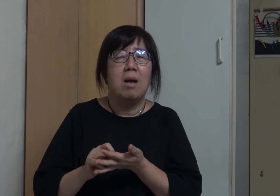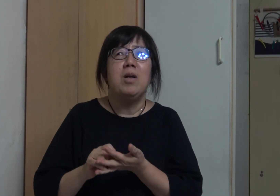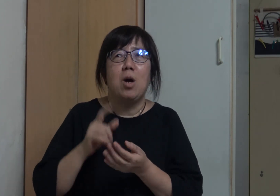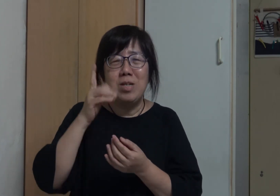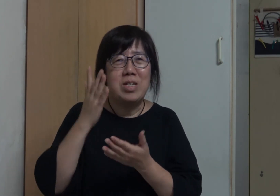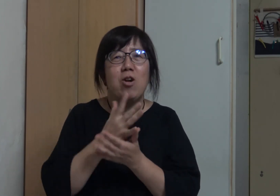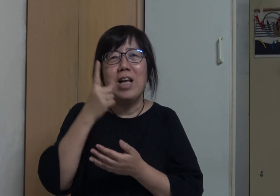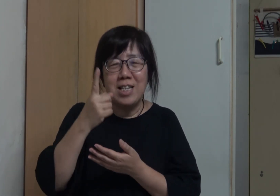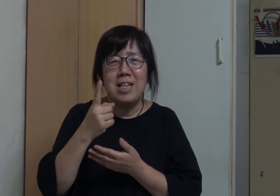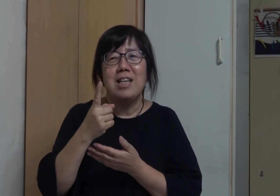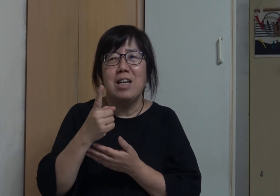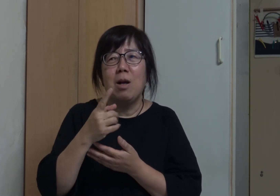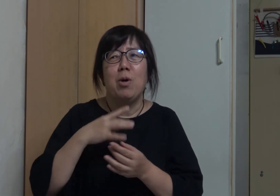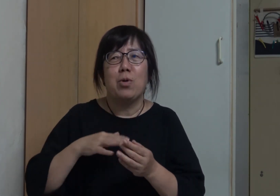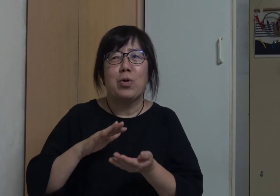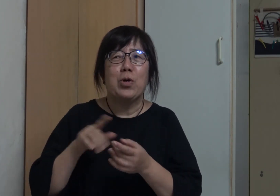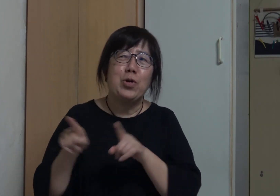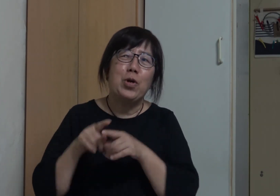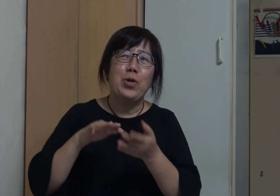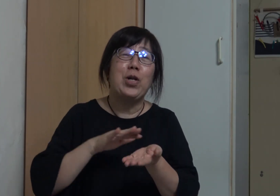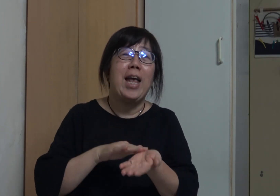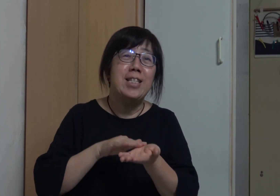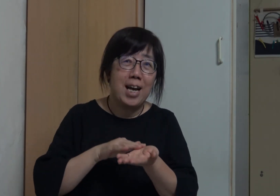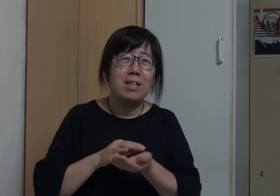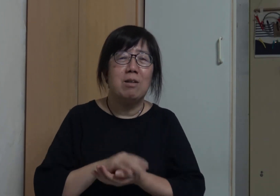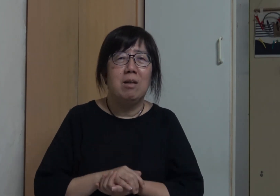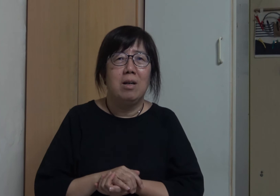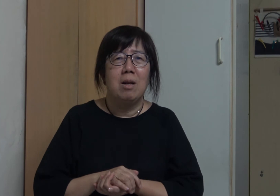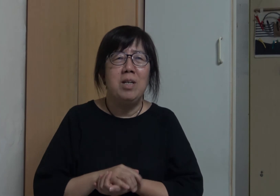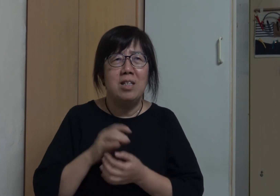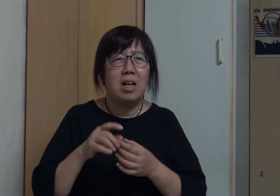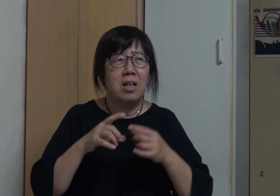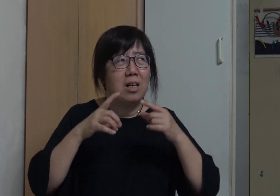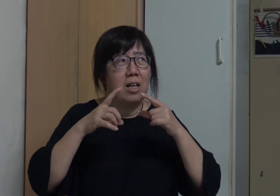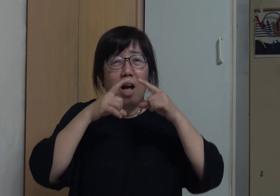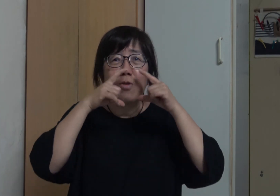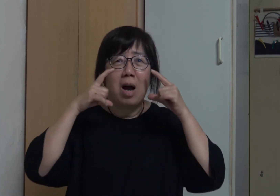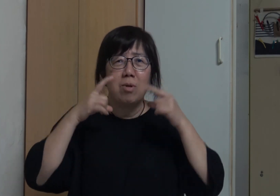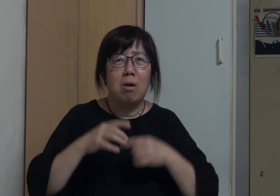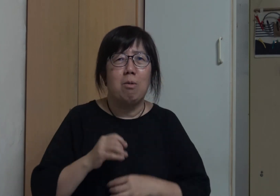Once, I accompanied a deaf person to visit a doctor The doctor was wearing a mask